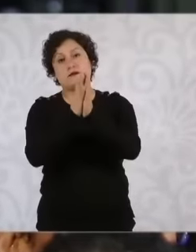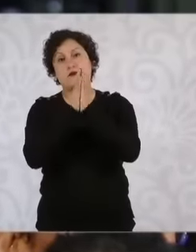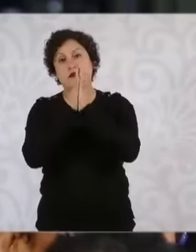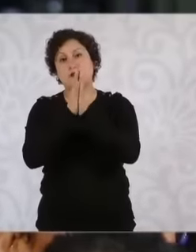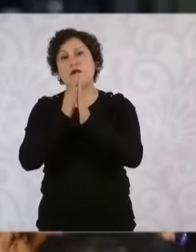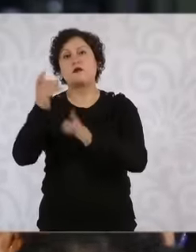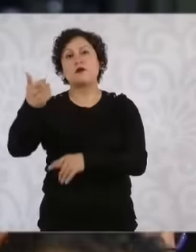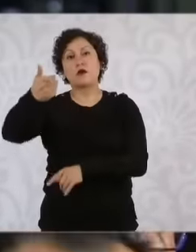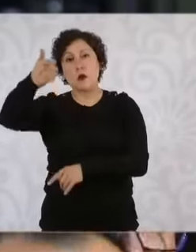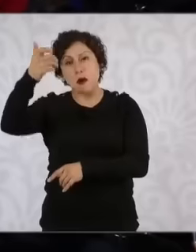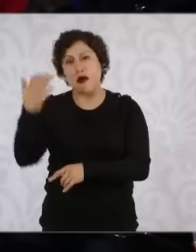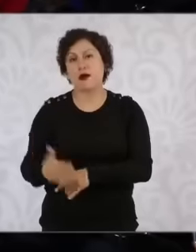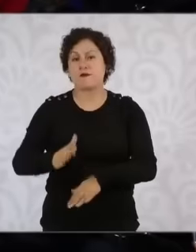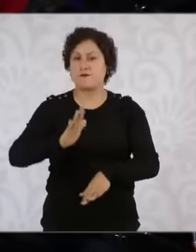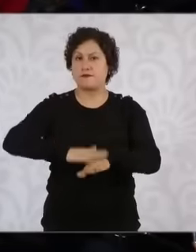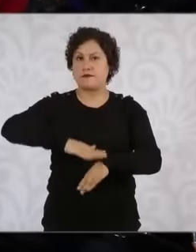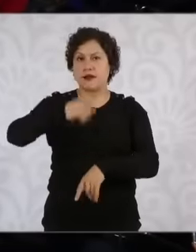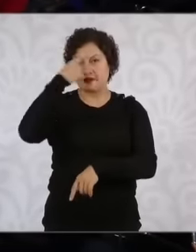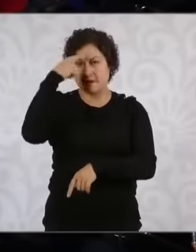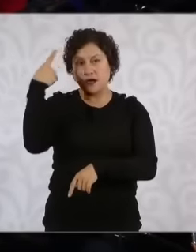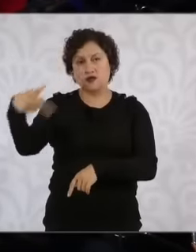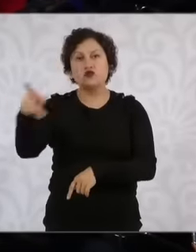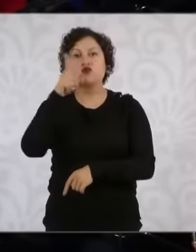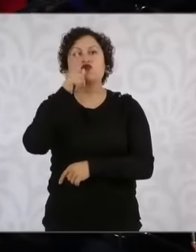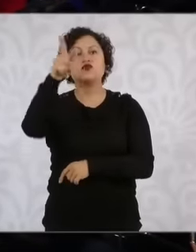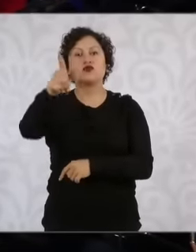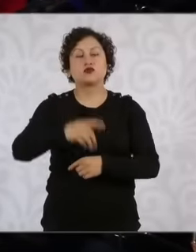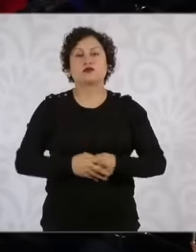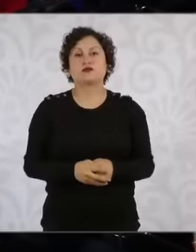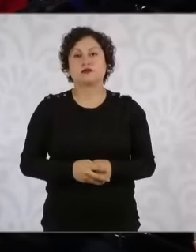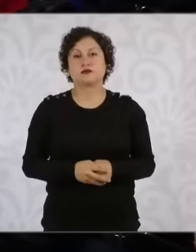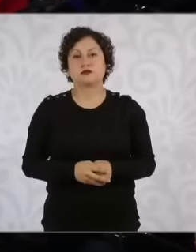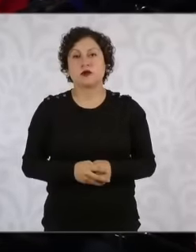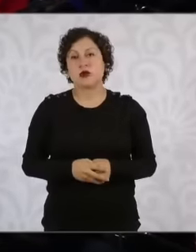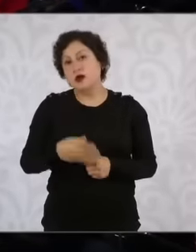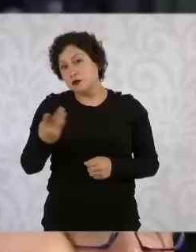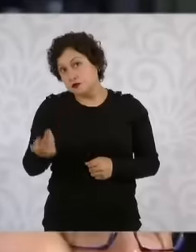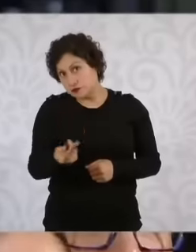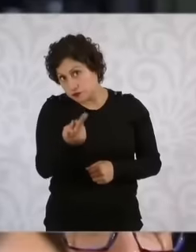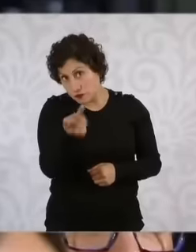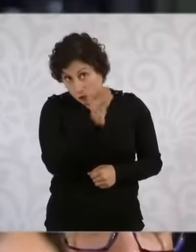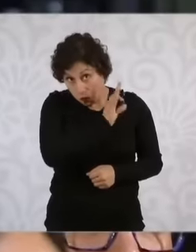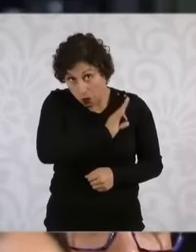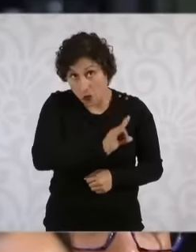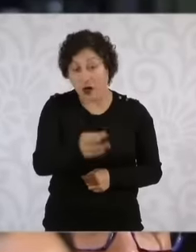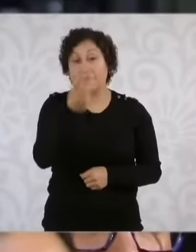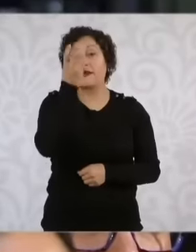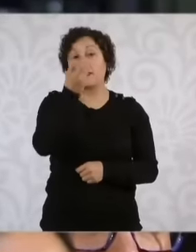lower rates on the electricity bill could be possible in their government. Manage a review